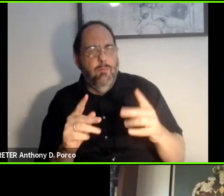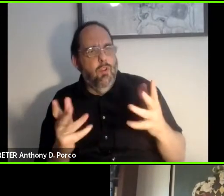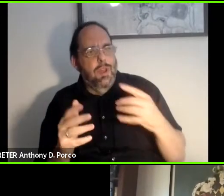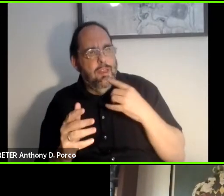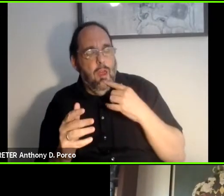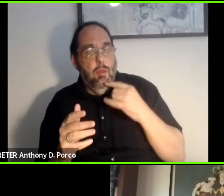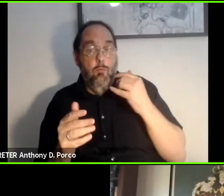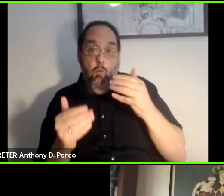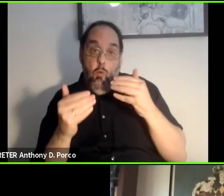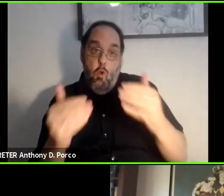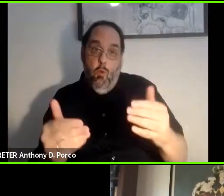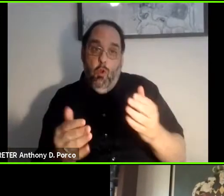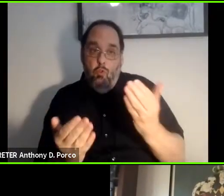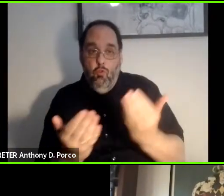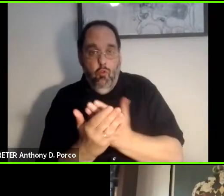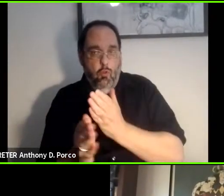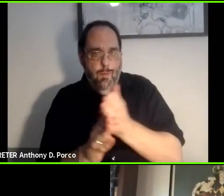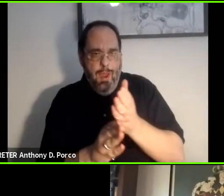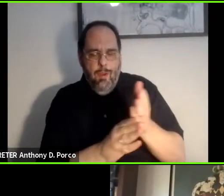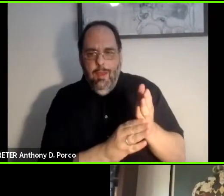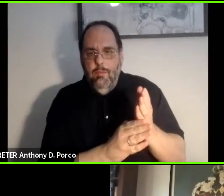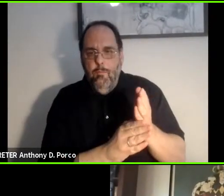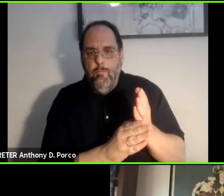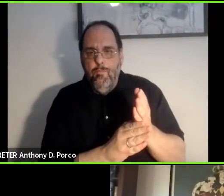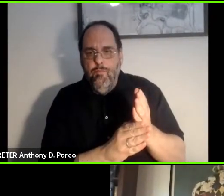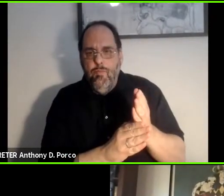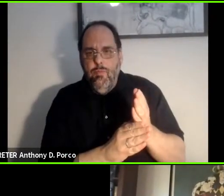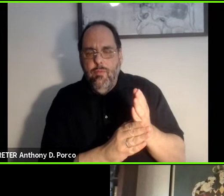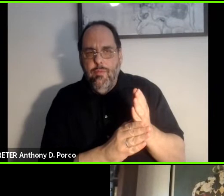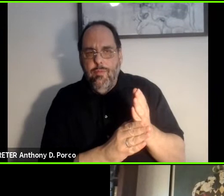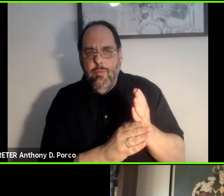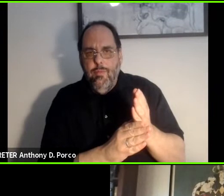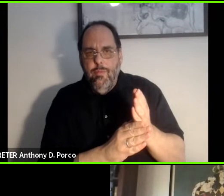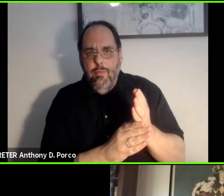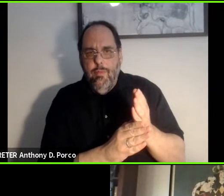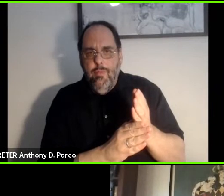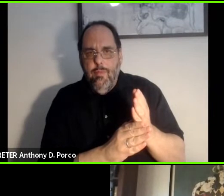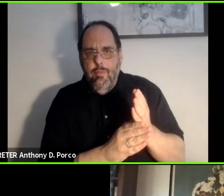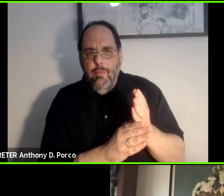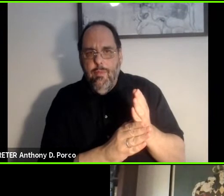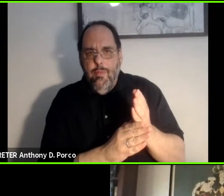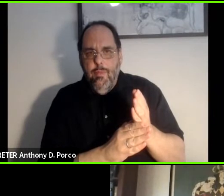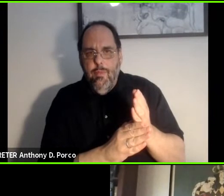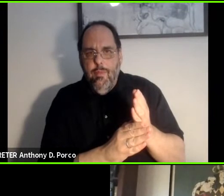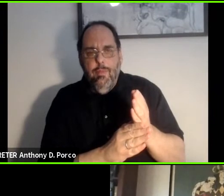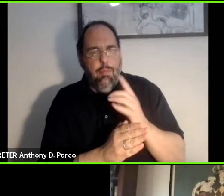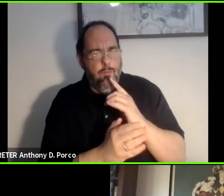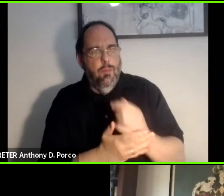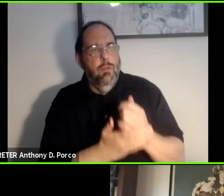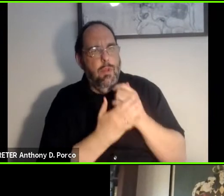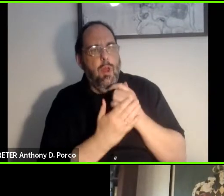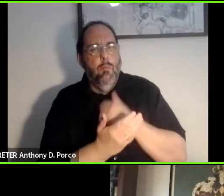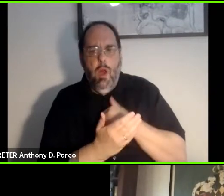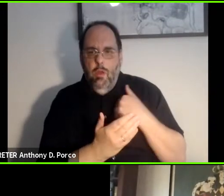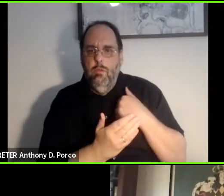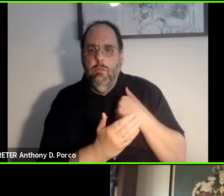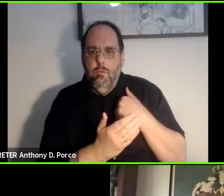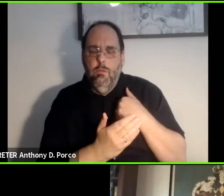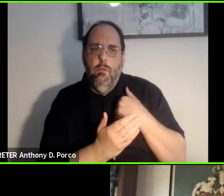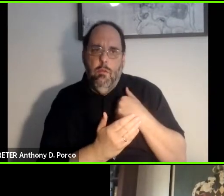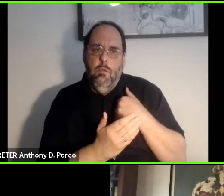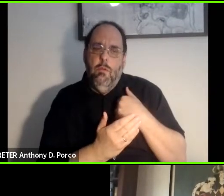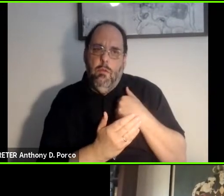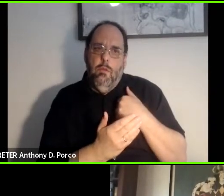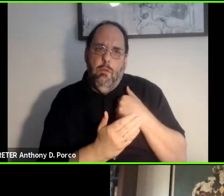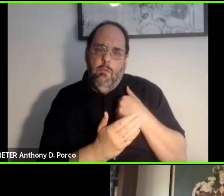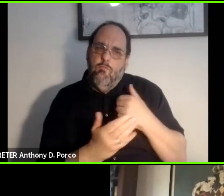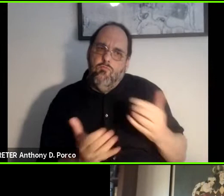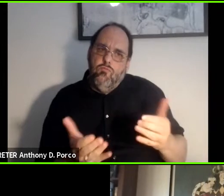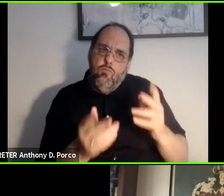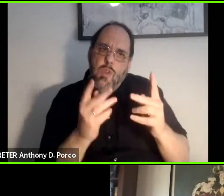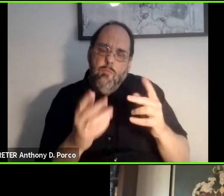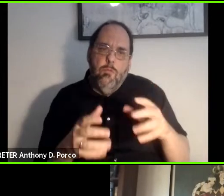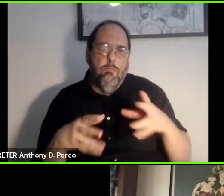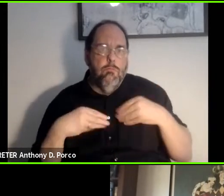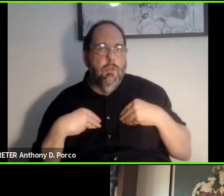new areas (I can't hear) that really help to cause people to take action in the legislative area.